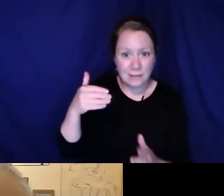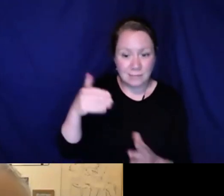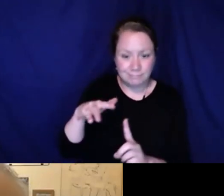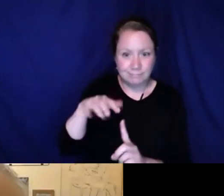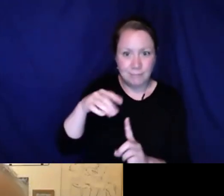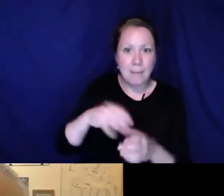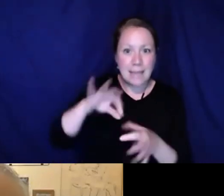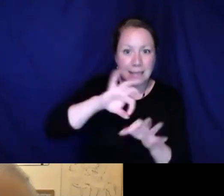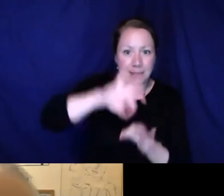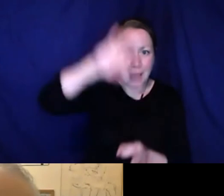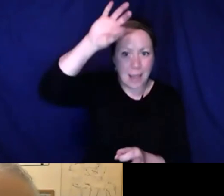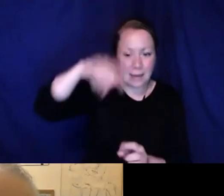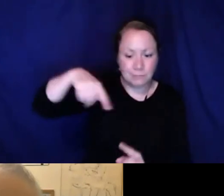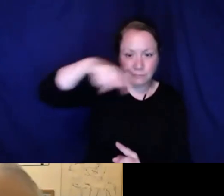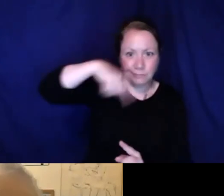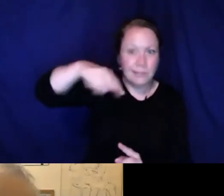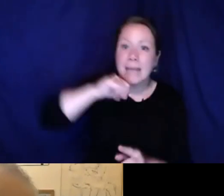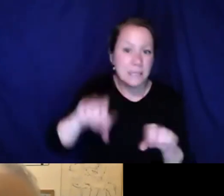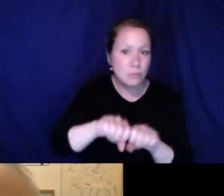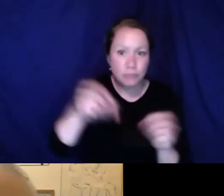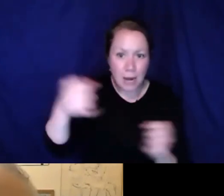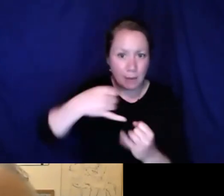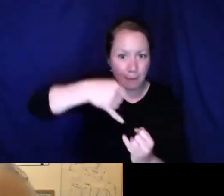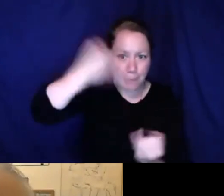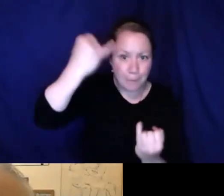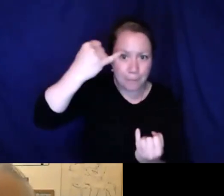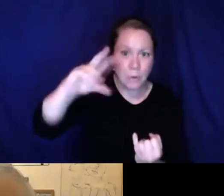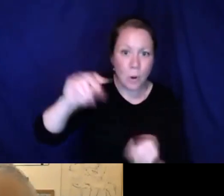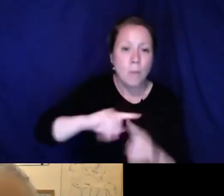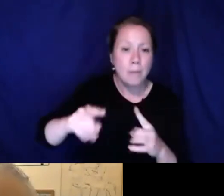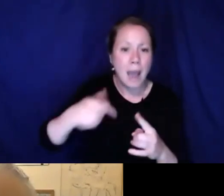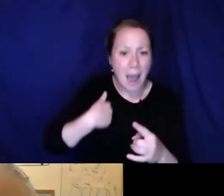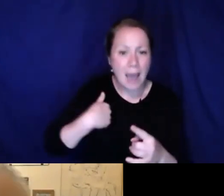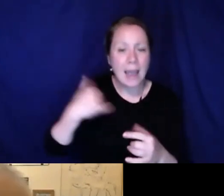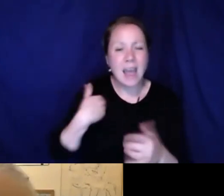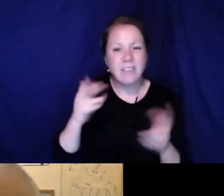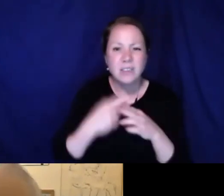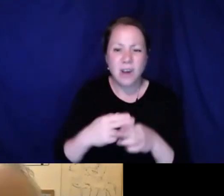injury to the nerves around my spine. I didn't break my